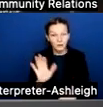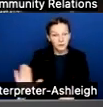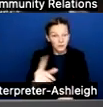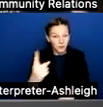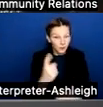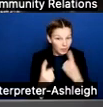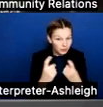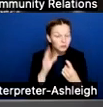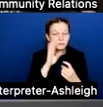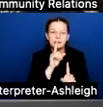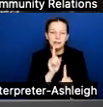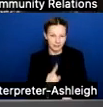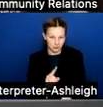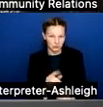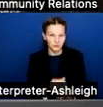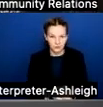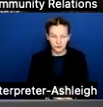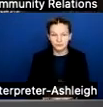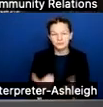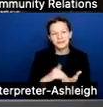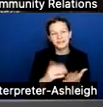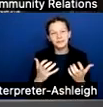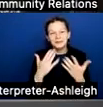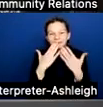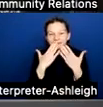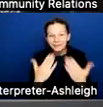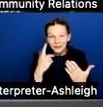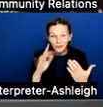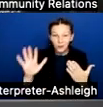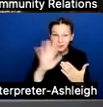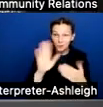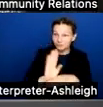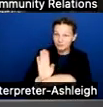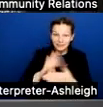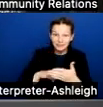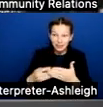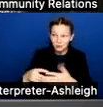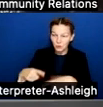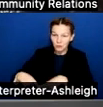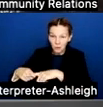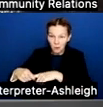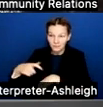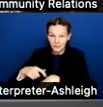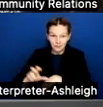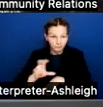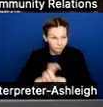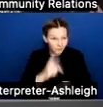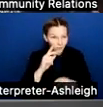So again, I'd like to take a moment to thank all of you for being here, taking time out of your schedules, and to thank our panelists as well. For those who are in need